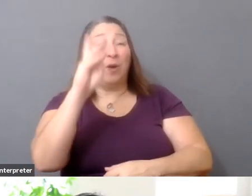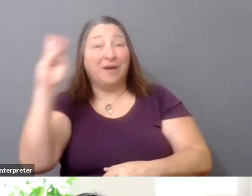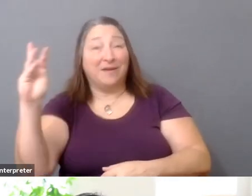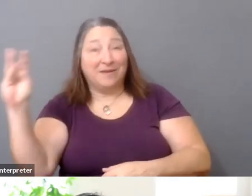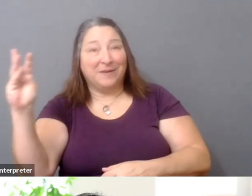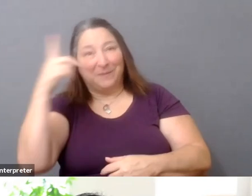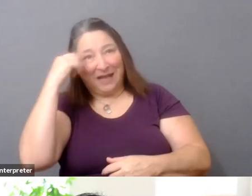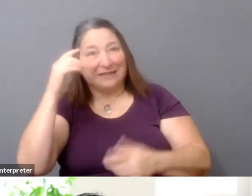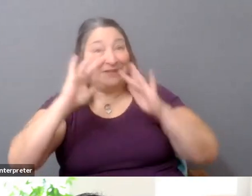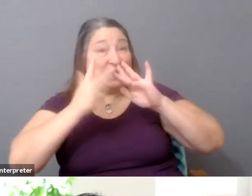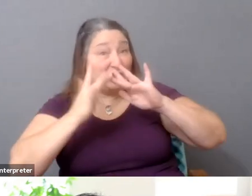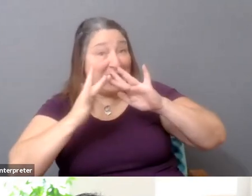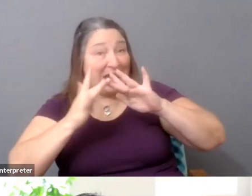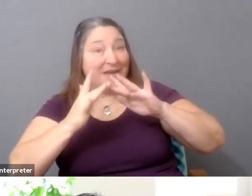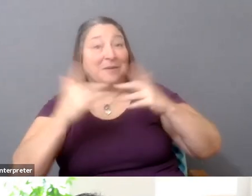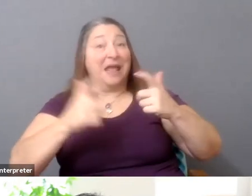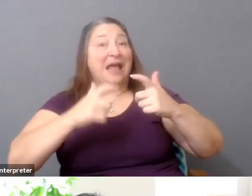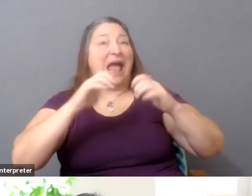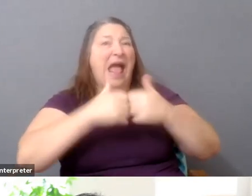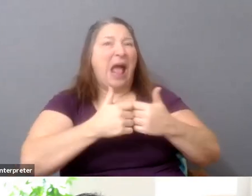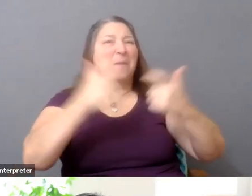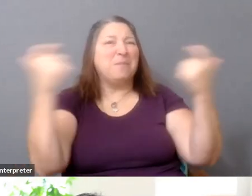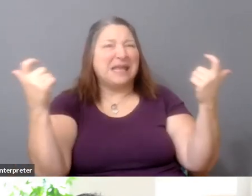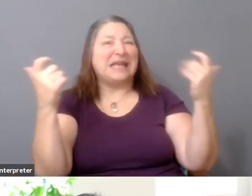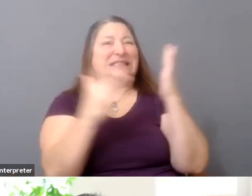akin to how big tech companies use granular algorithms to target ads?"